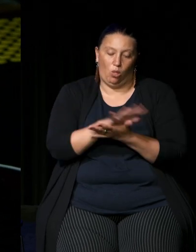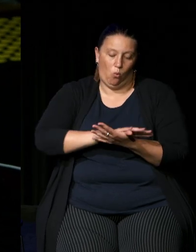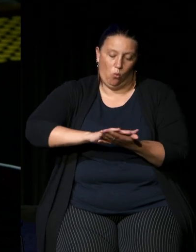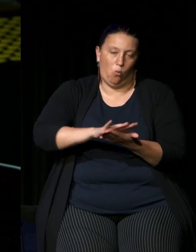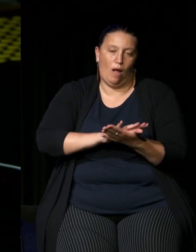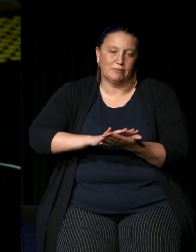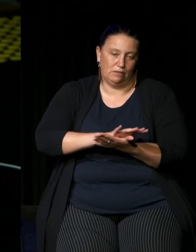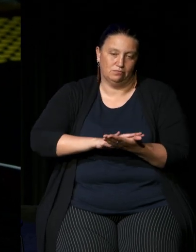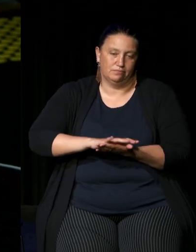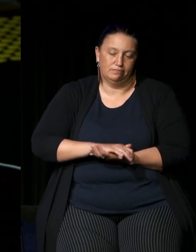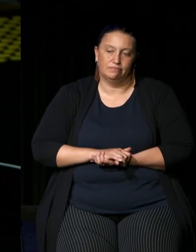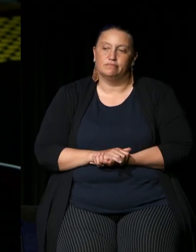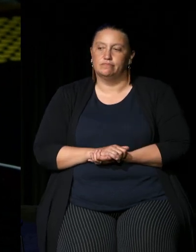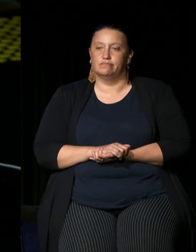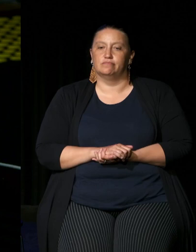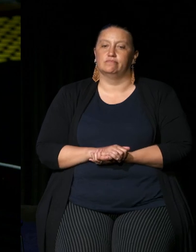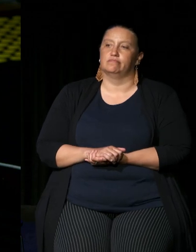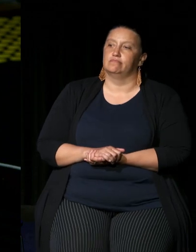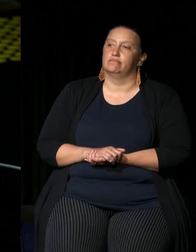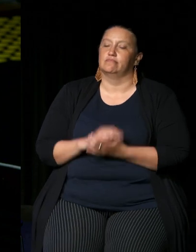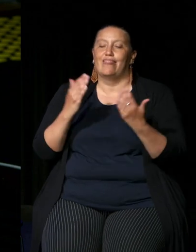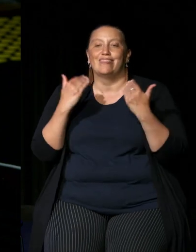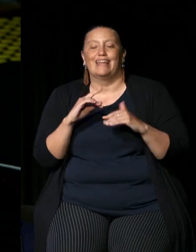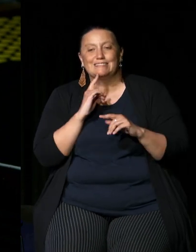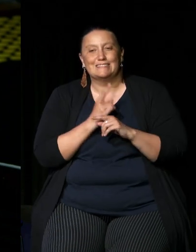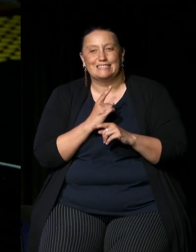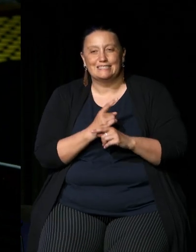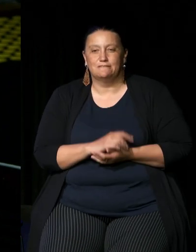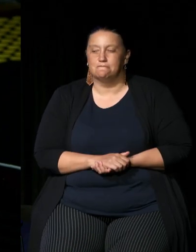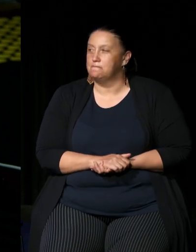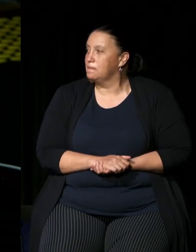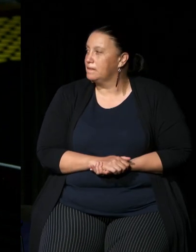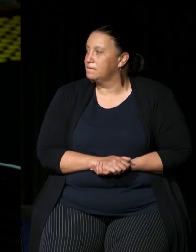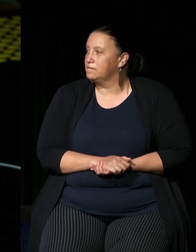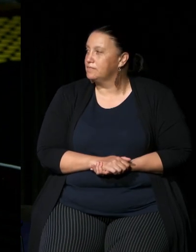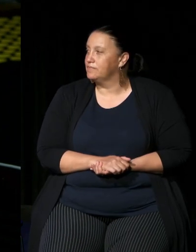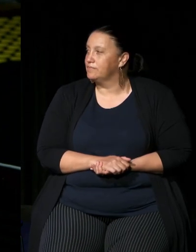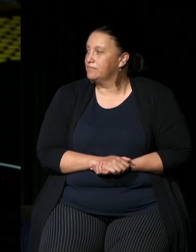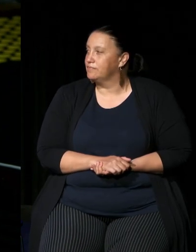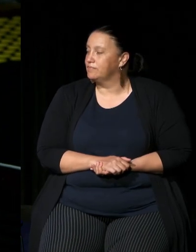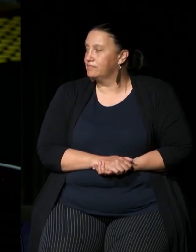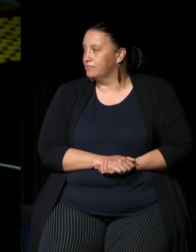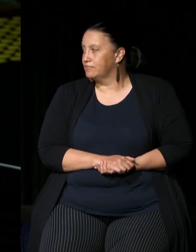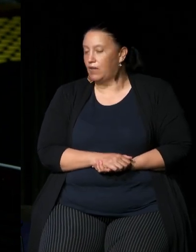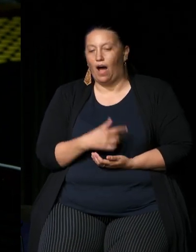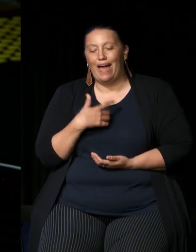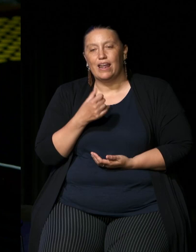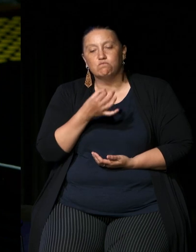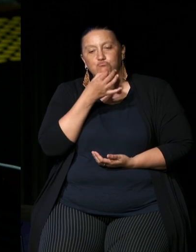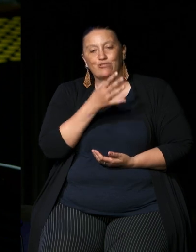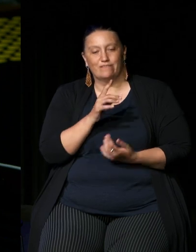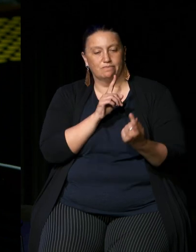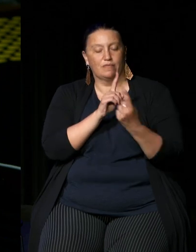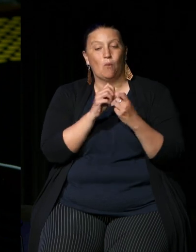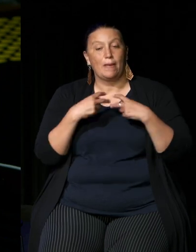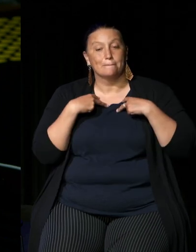um it goes on to say oh sorry um I had a a brief encounter with a barrister many years